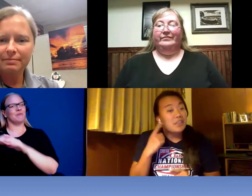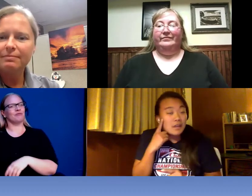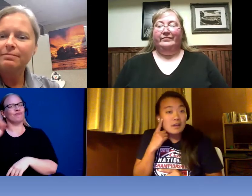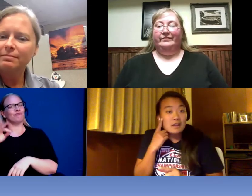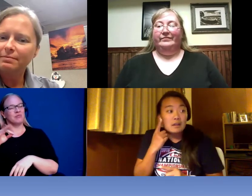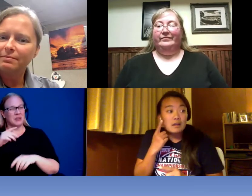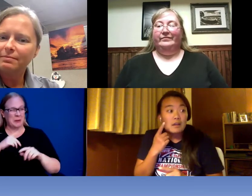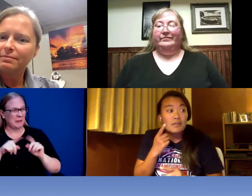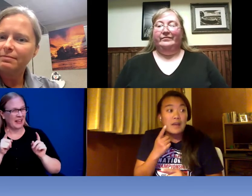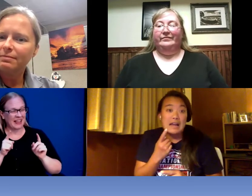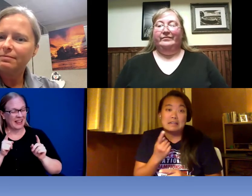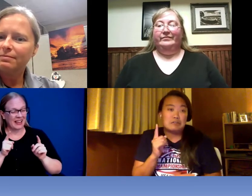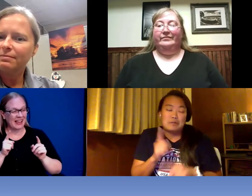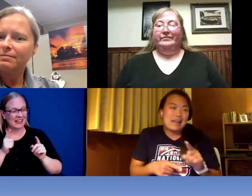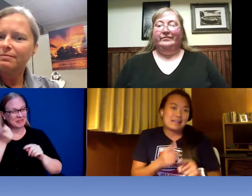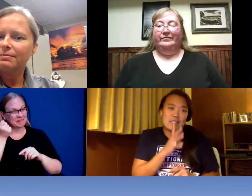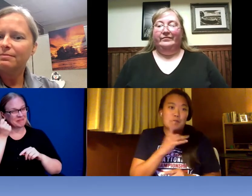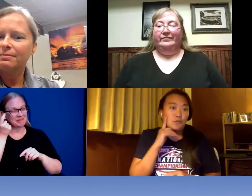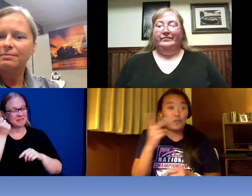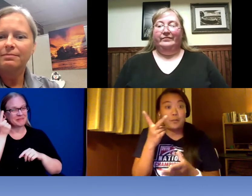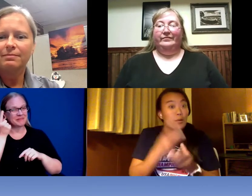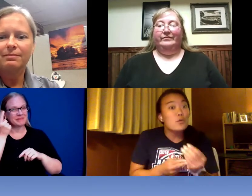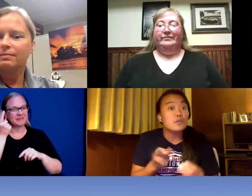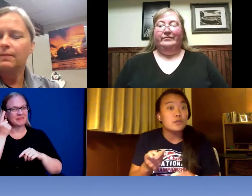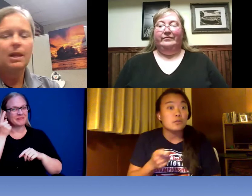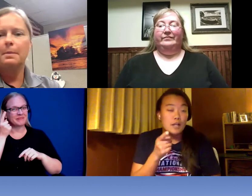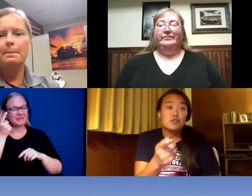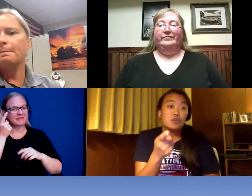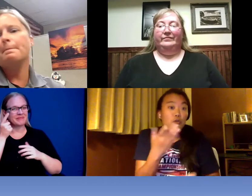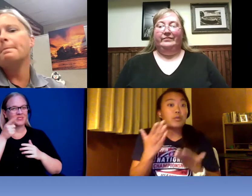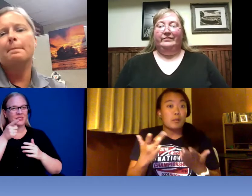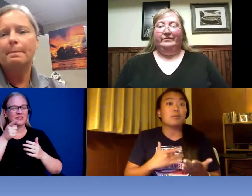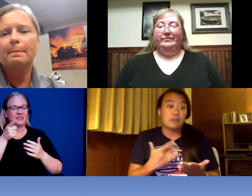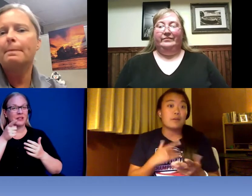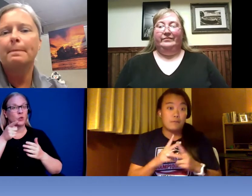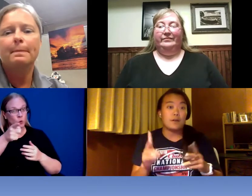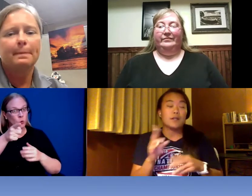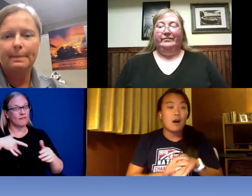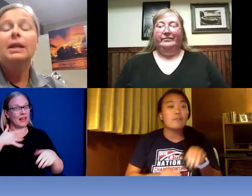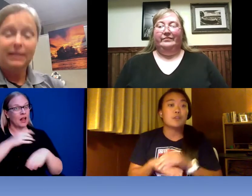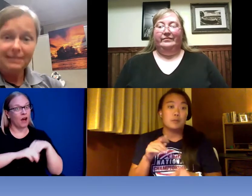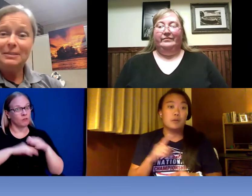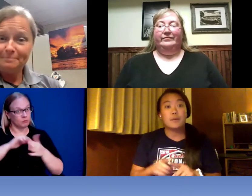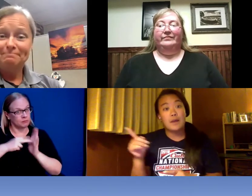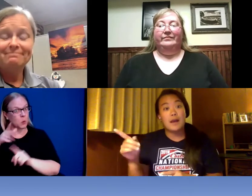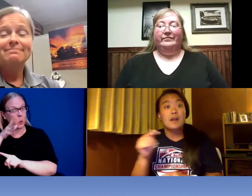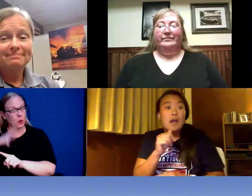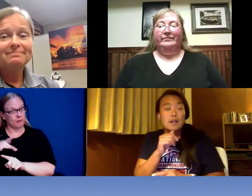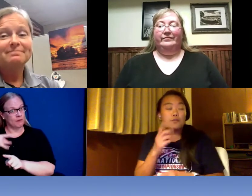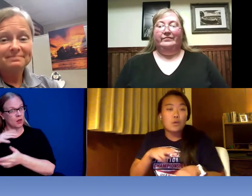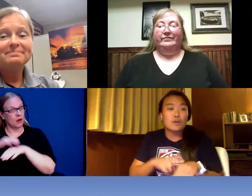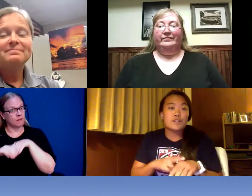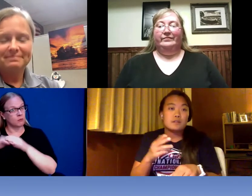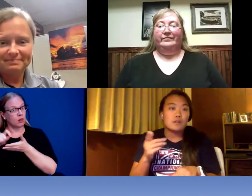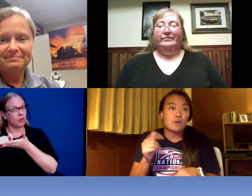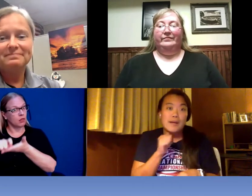think that you can't speak for the both of you right? You probably felt very comfortable. But that -- and of course you know